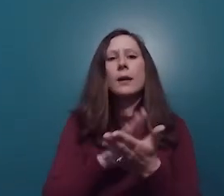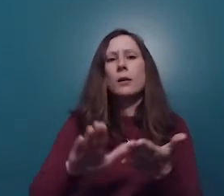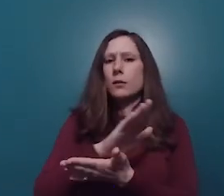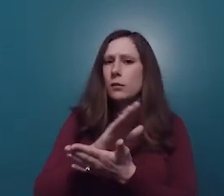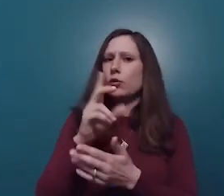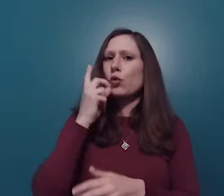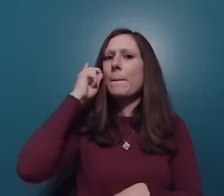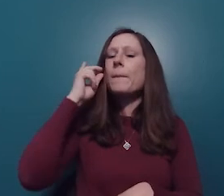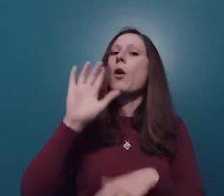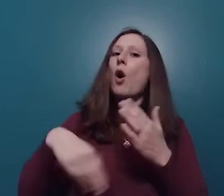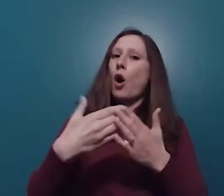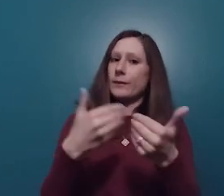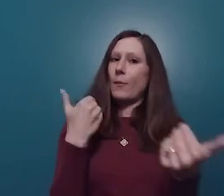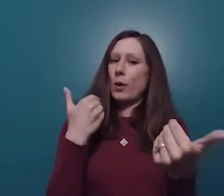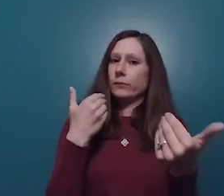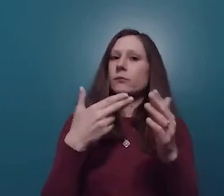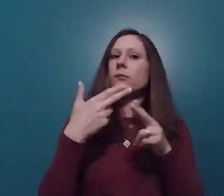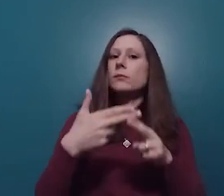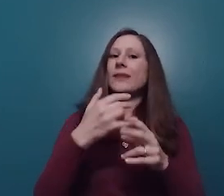college dorm, those are all counted separately as institutions.